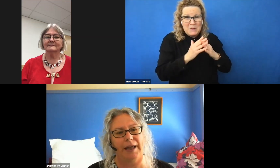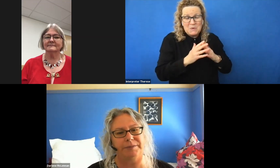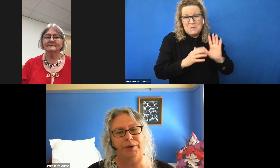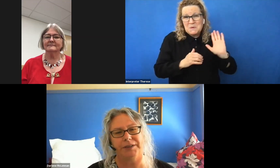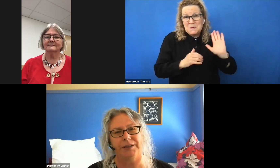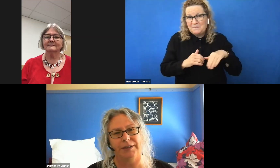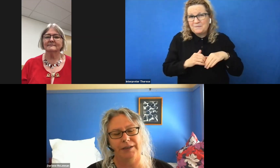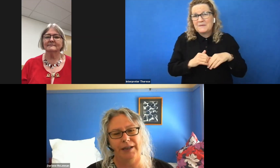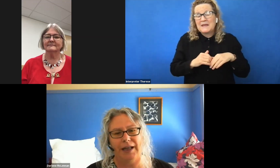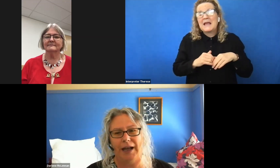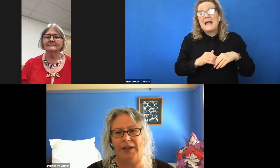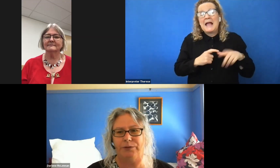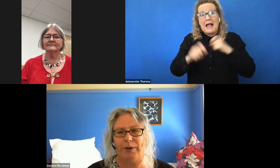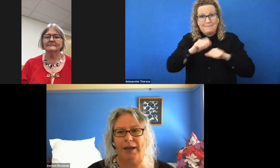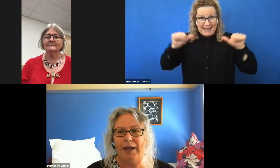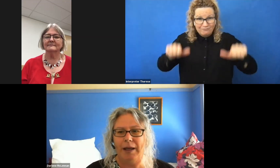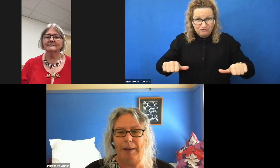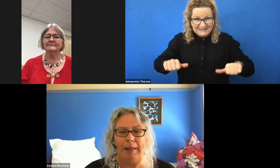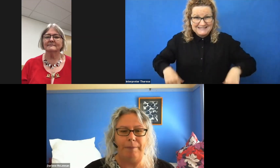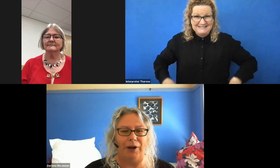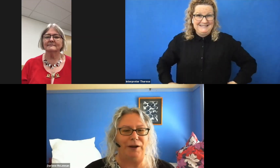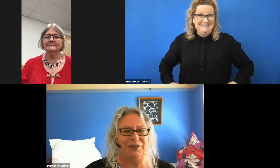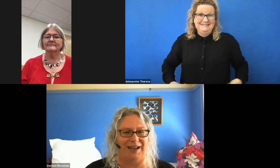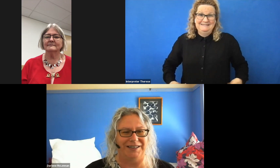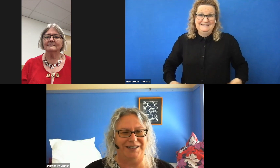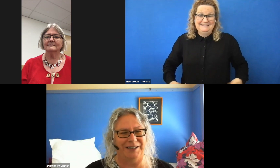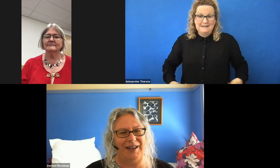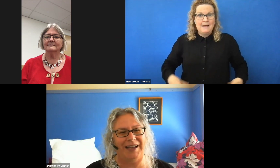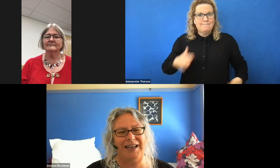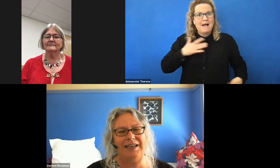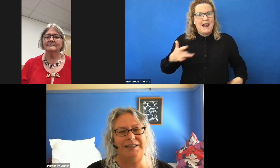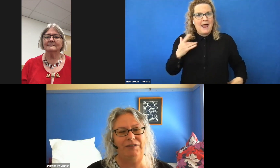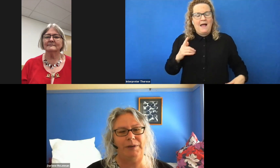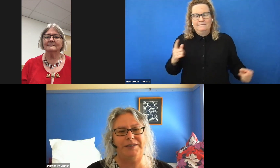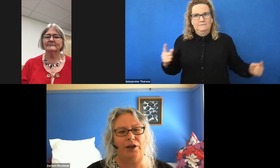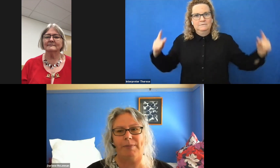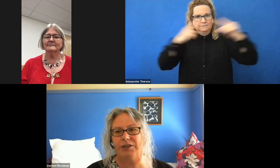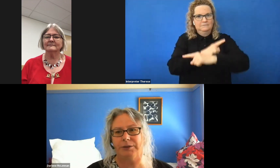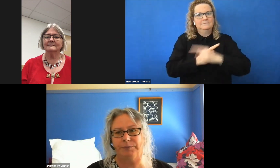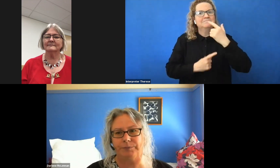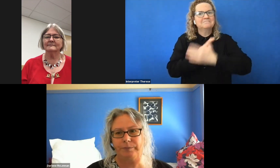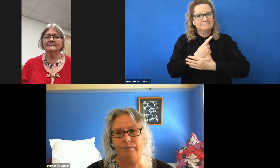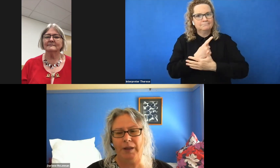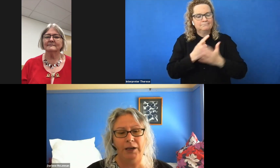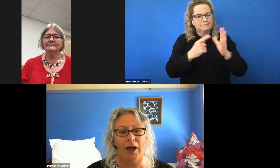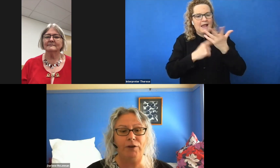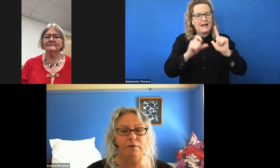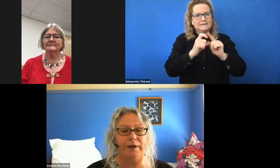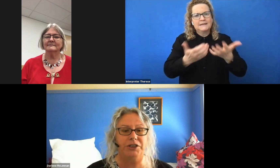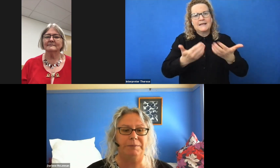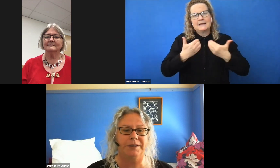as President. And that's where my life changed. ATEND has given me so much. Lifelong friendships,